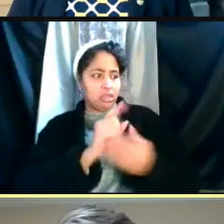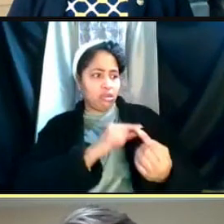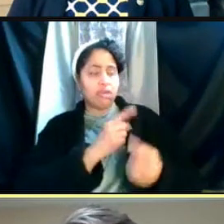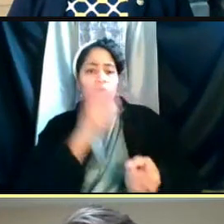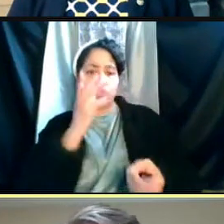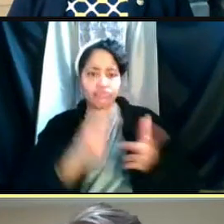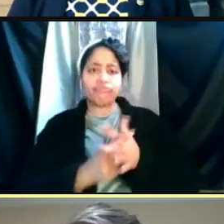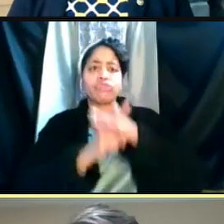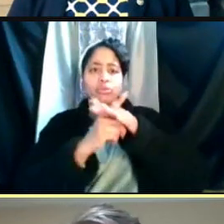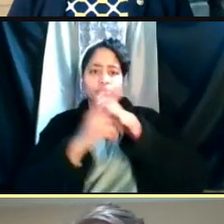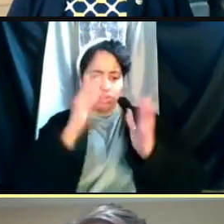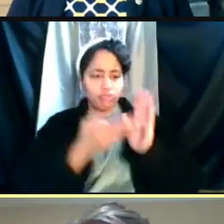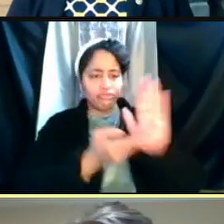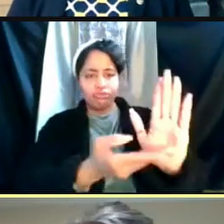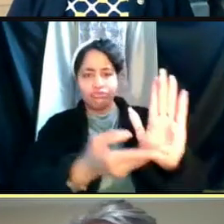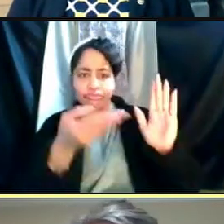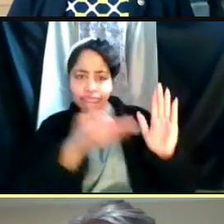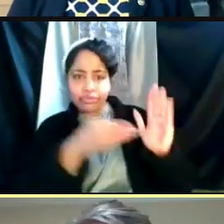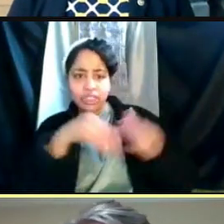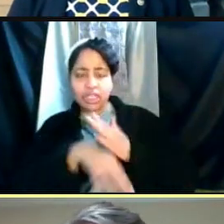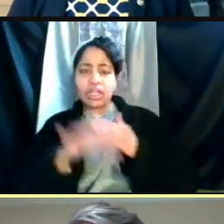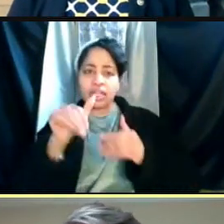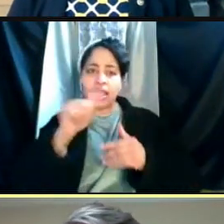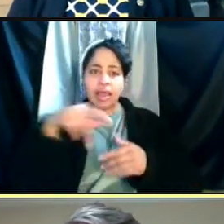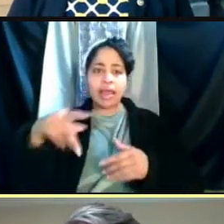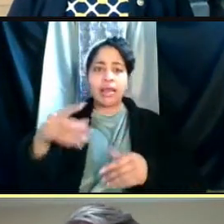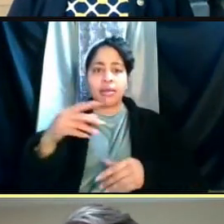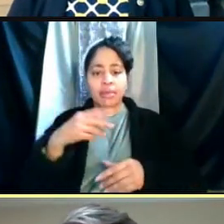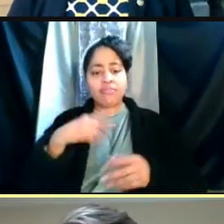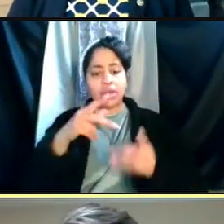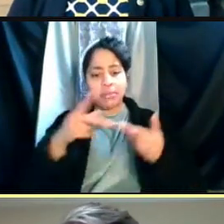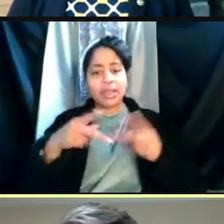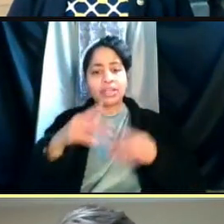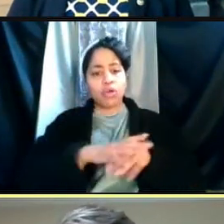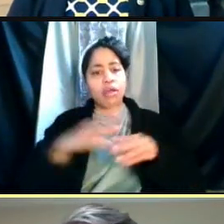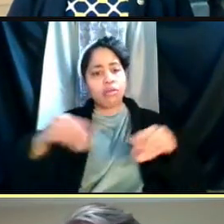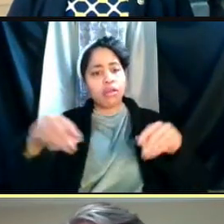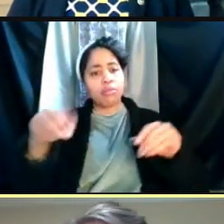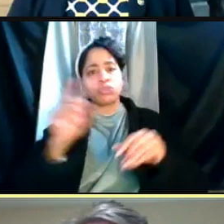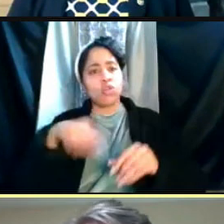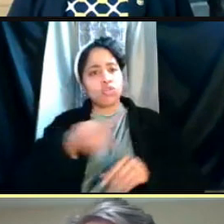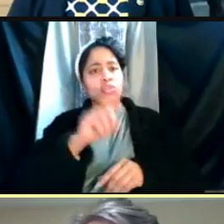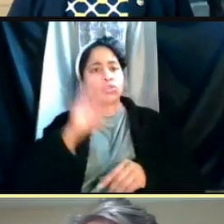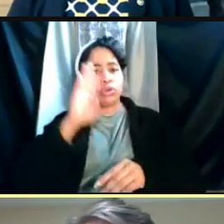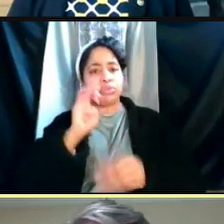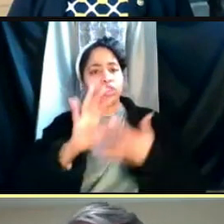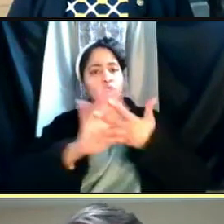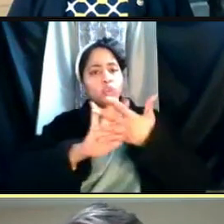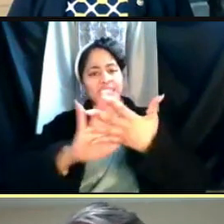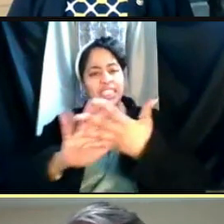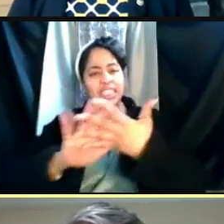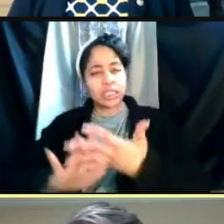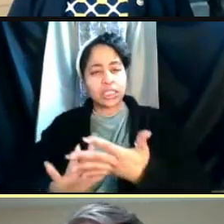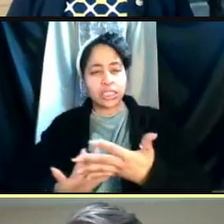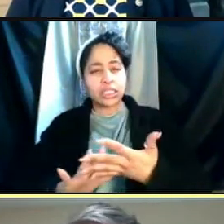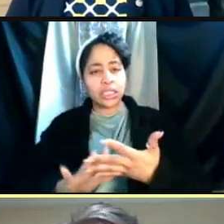on the ResponsiBLUE app. And if there are places on campus where those are being screened, that's gonna be a flag.